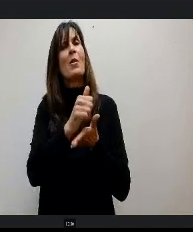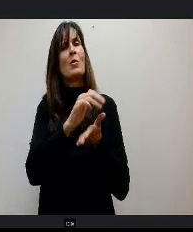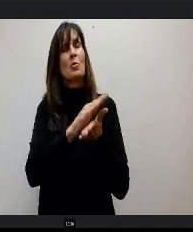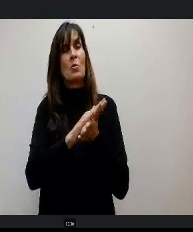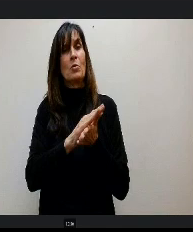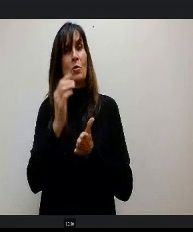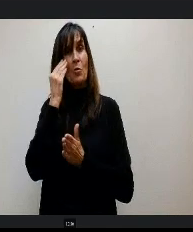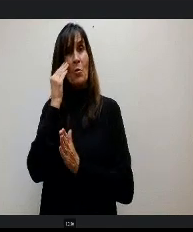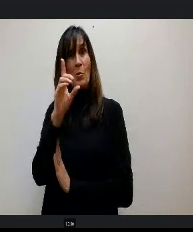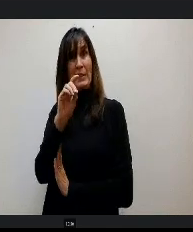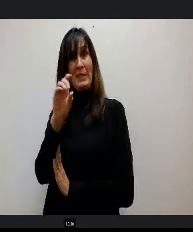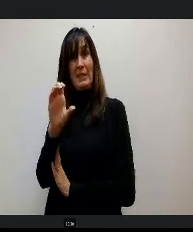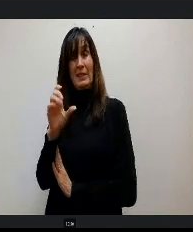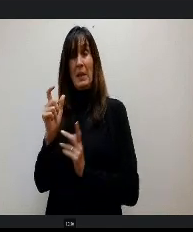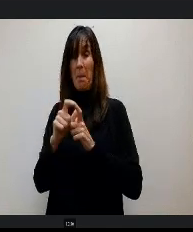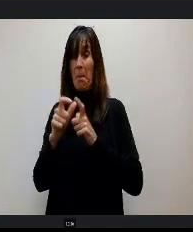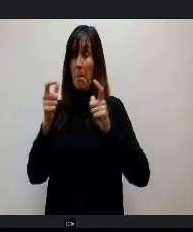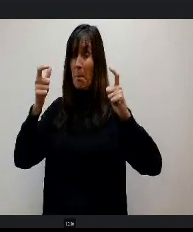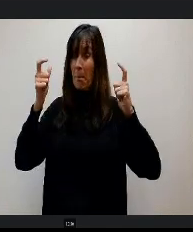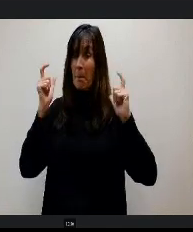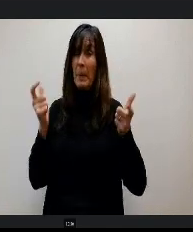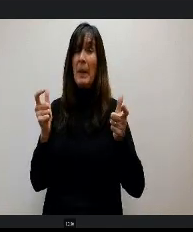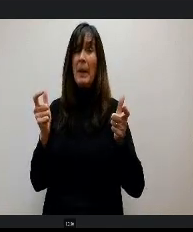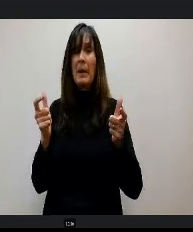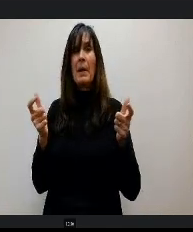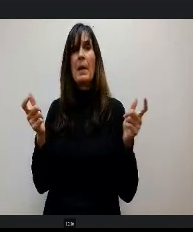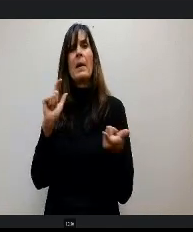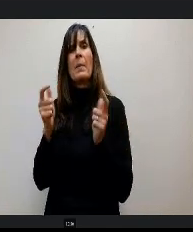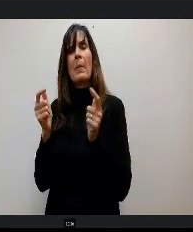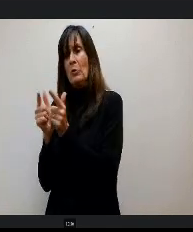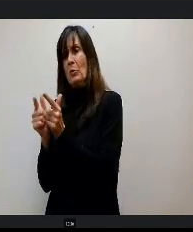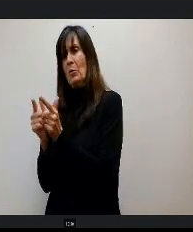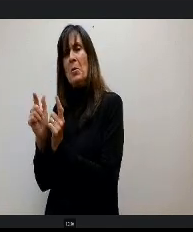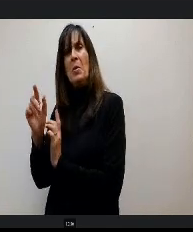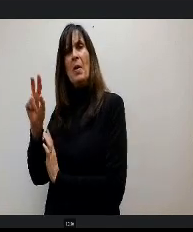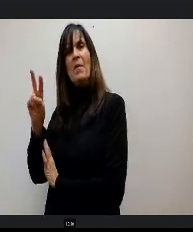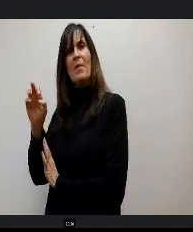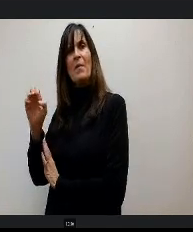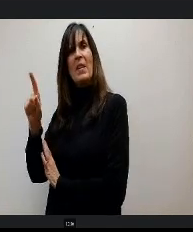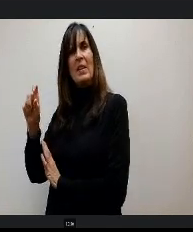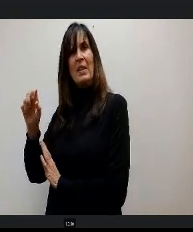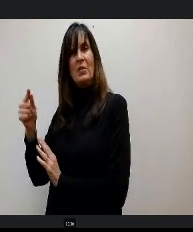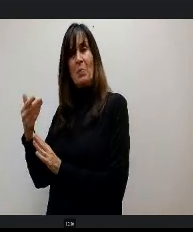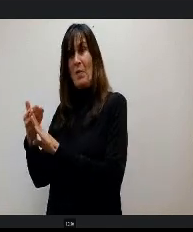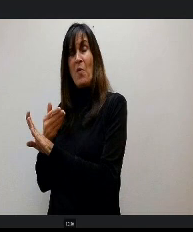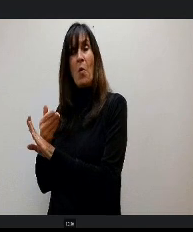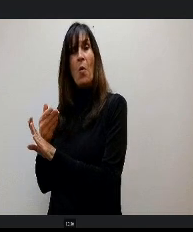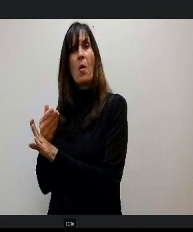multiple schools combined versus the Village which used to be a bank It's like really crazy just seeing like how like